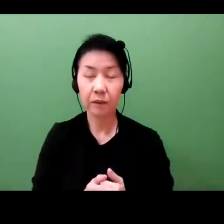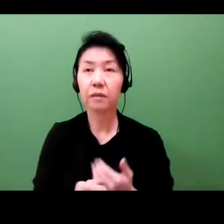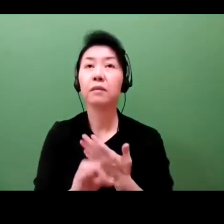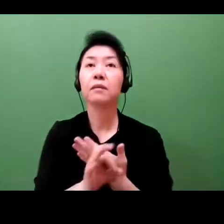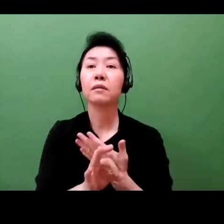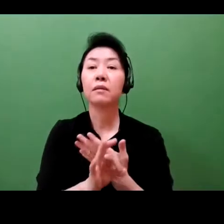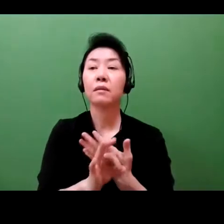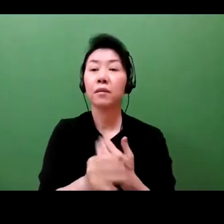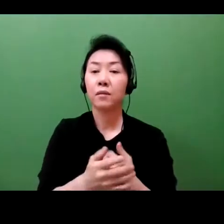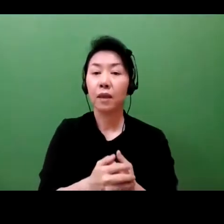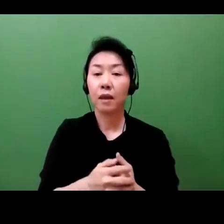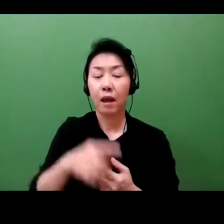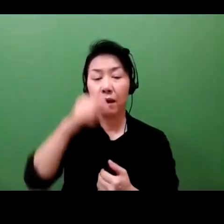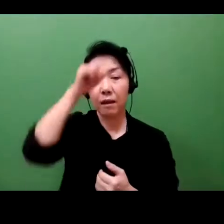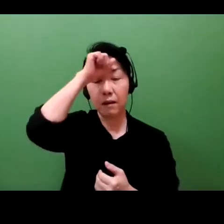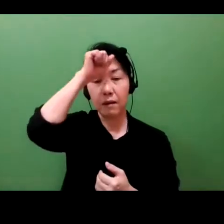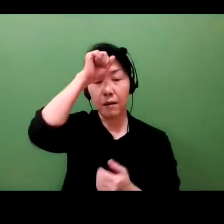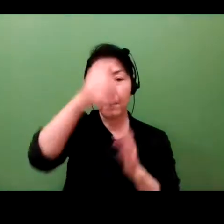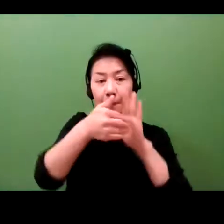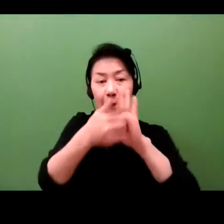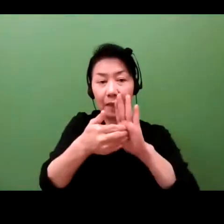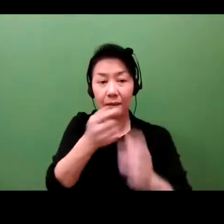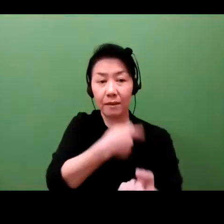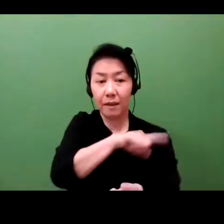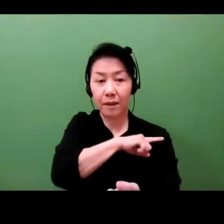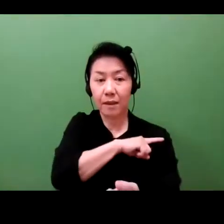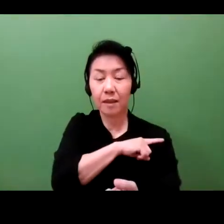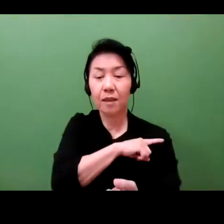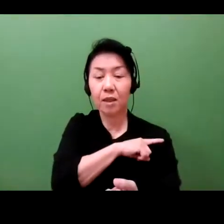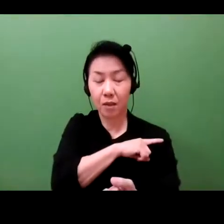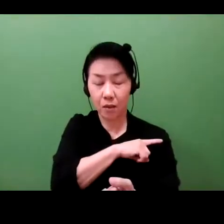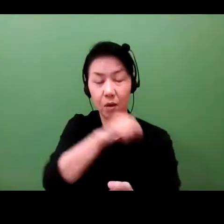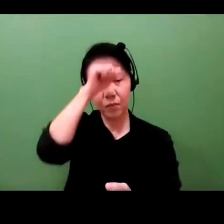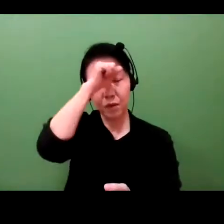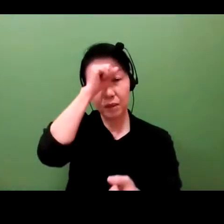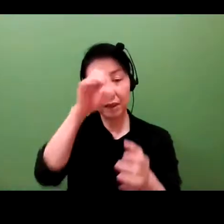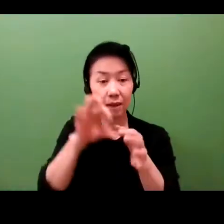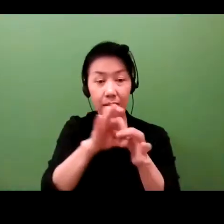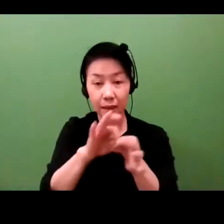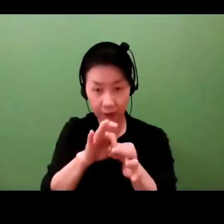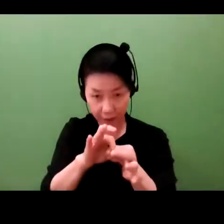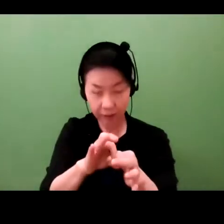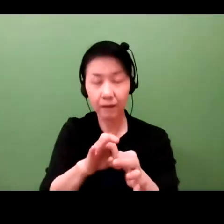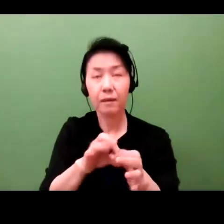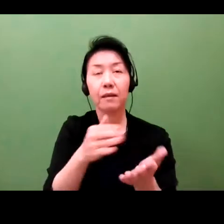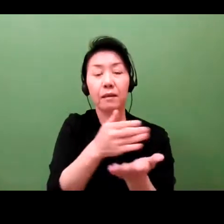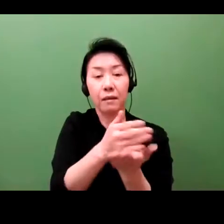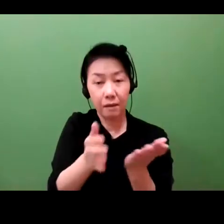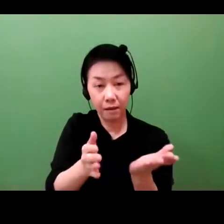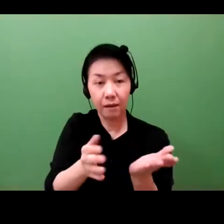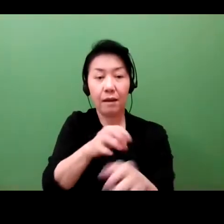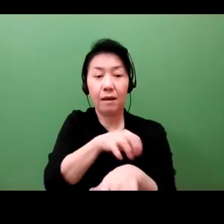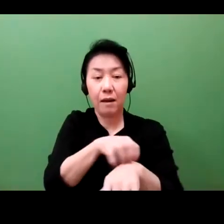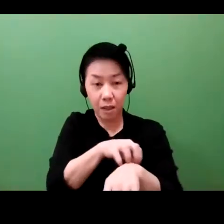can cover something like asthma or allergies. And so then you can license out and make money in the meantime.